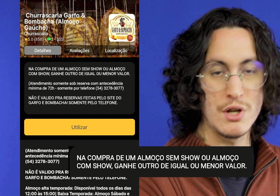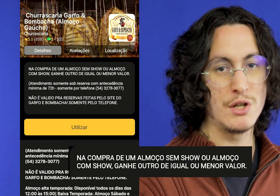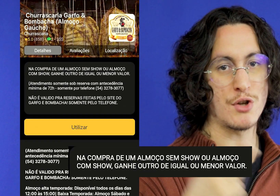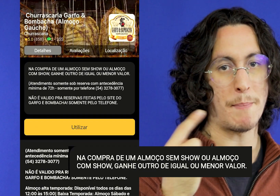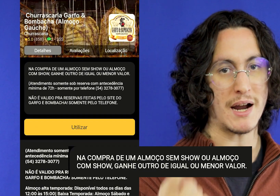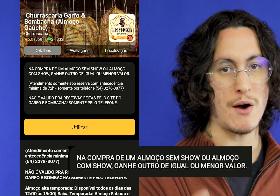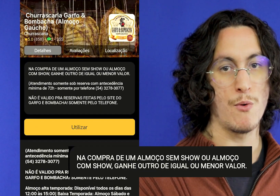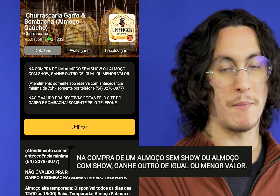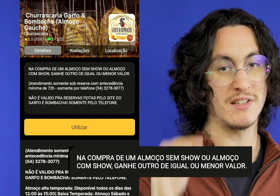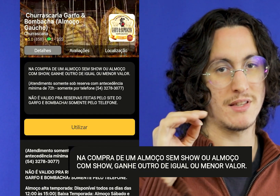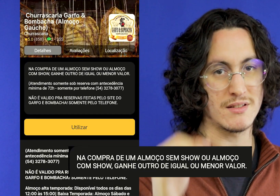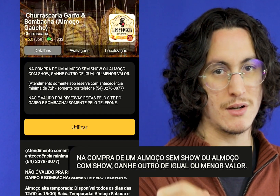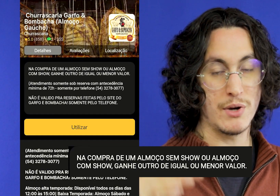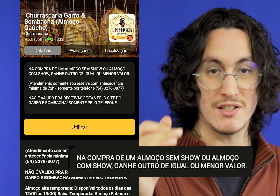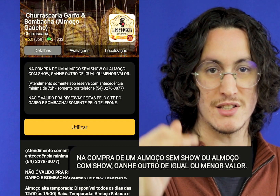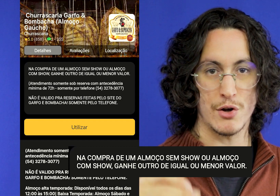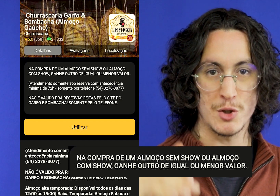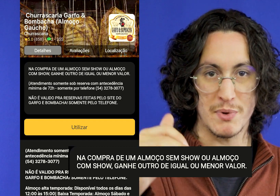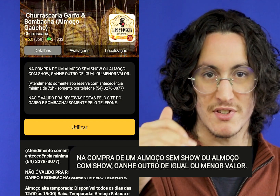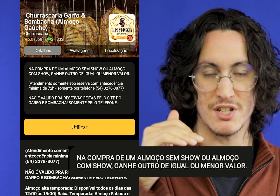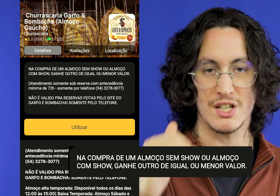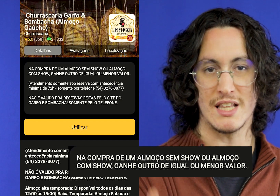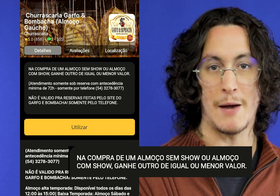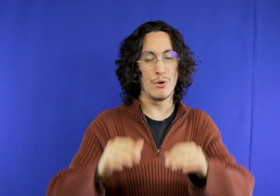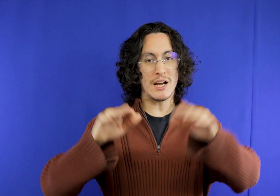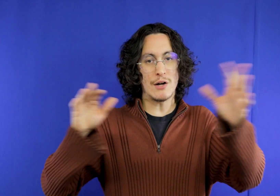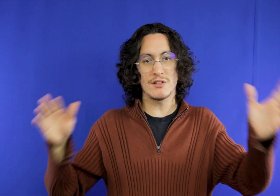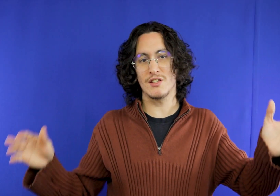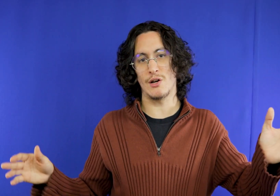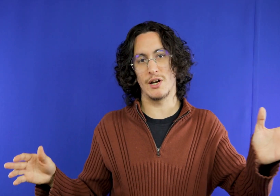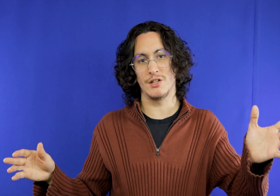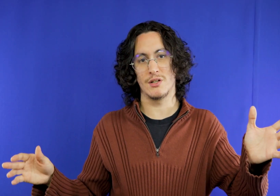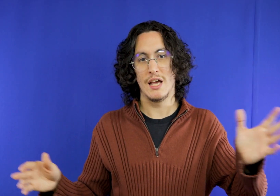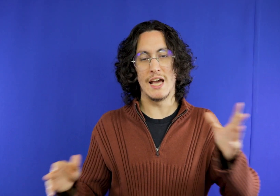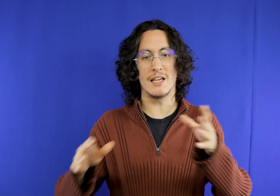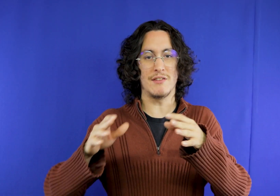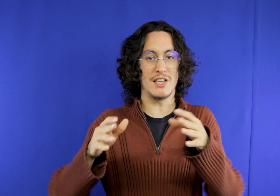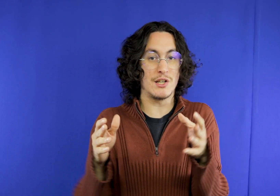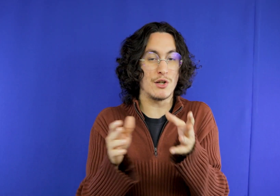lunches and only pay but be careful this restaurant needs to book in. restaurant It’s